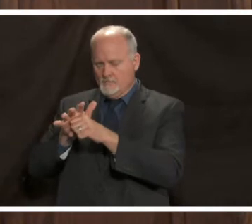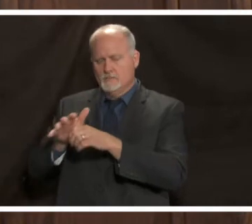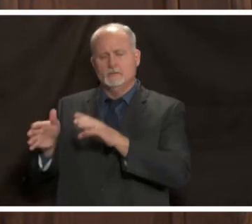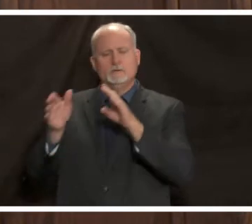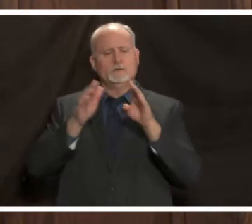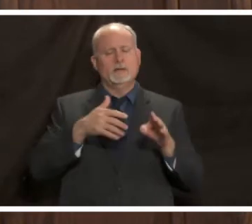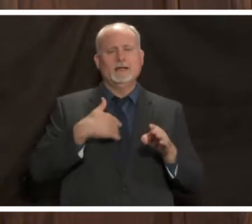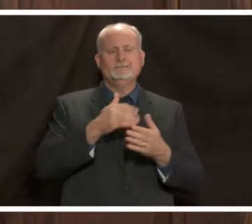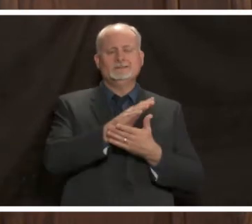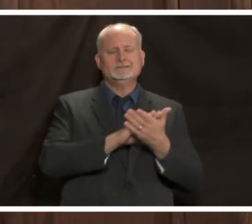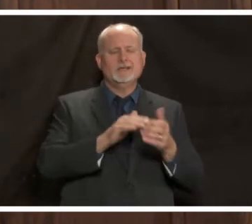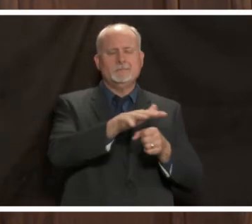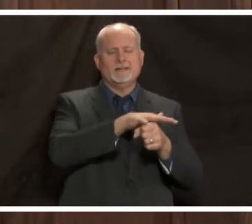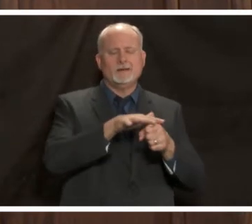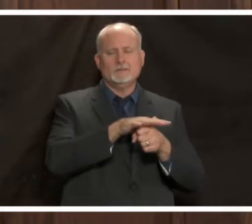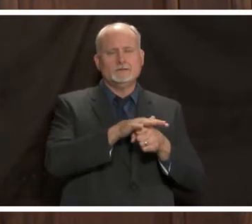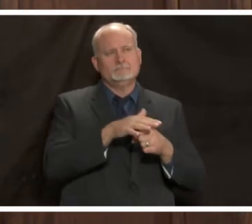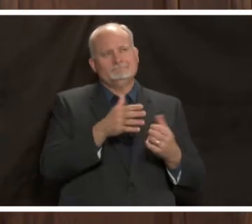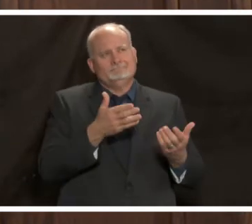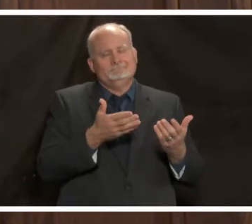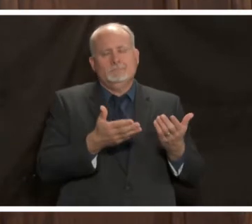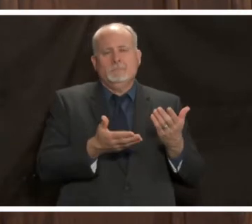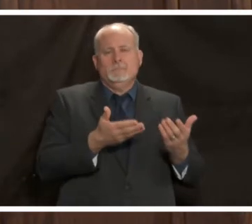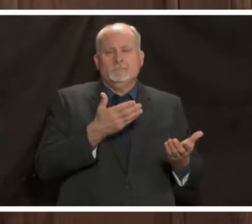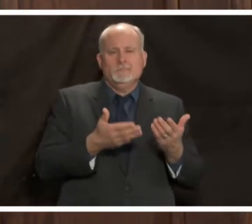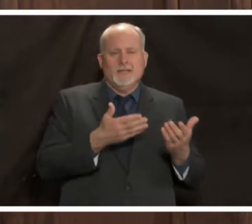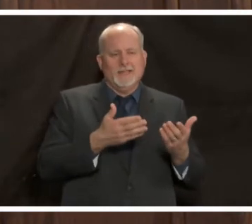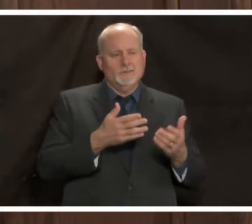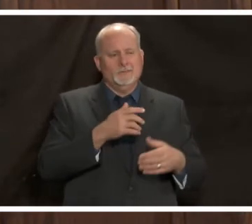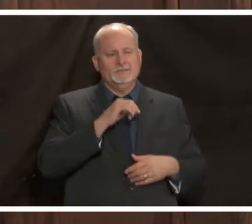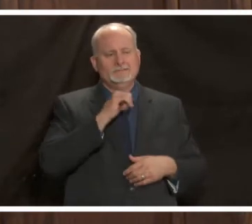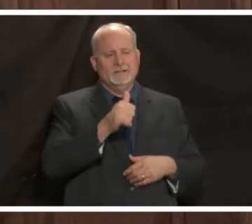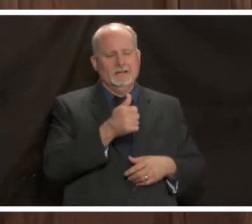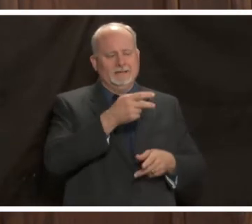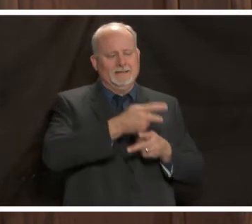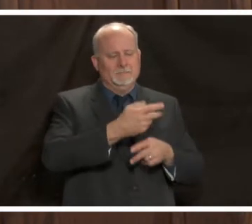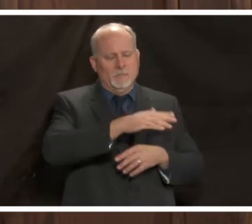that normally we might not keep a patient in overnight where we do that sometimes now